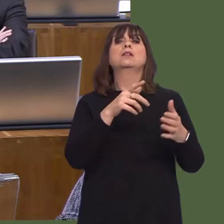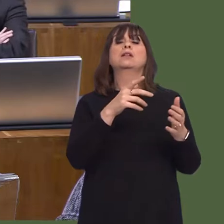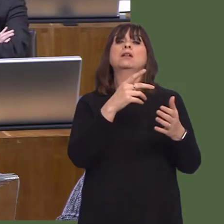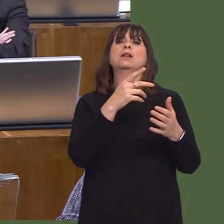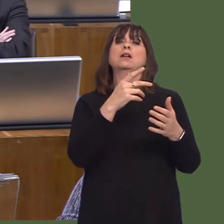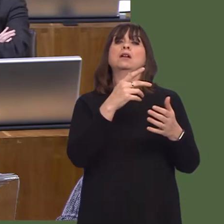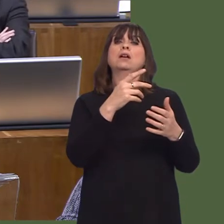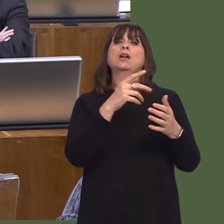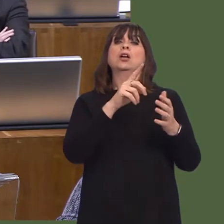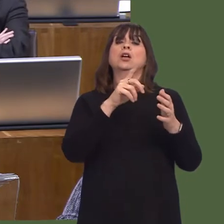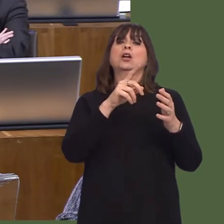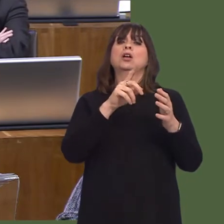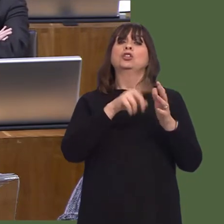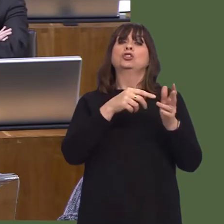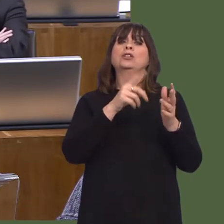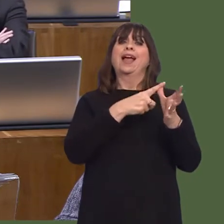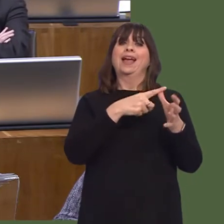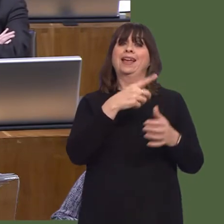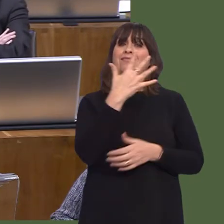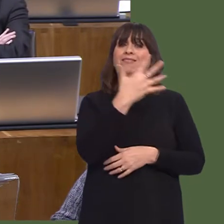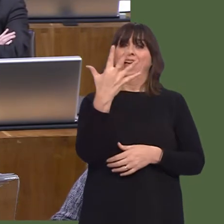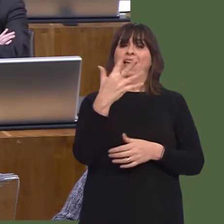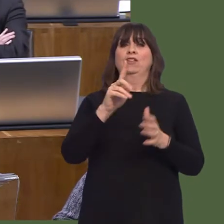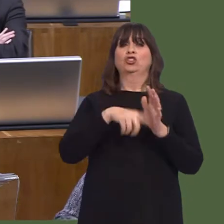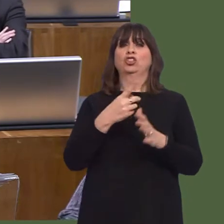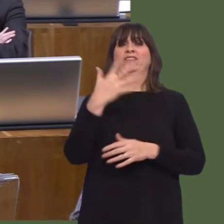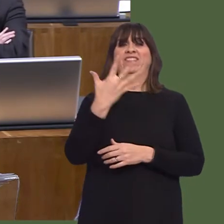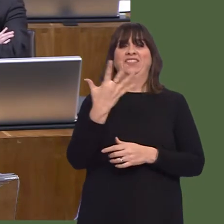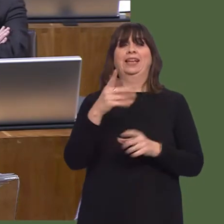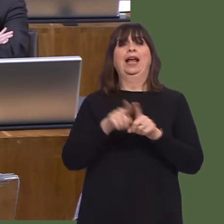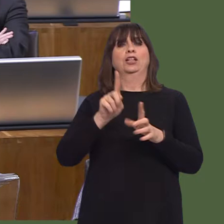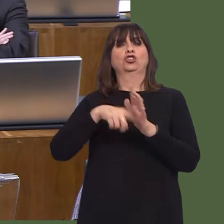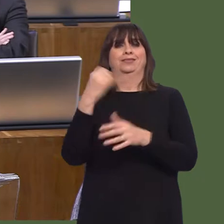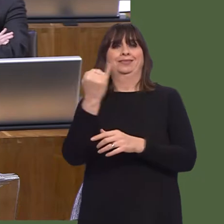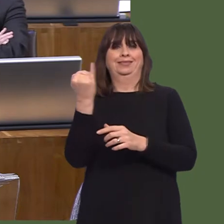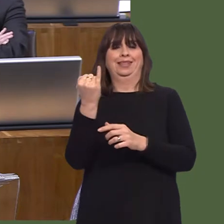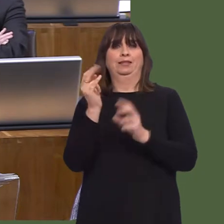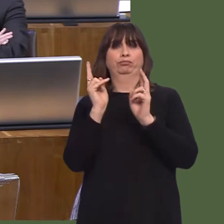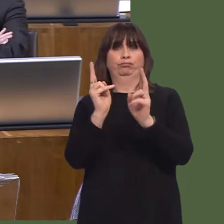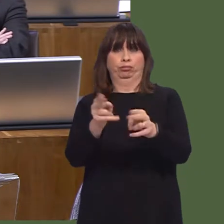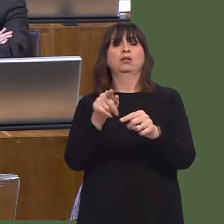We want, of course, to ensure that we have a scheme that has a permanent impact on animal